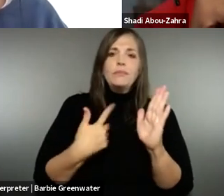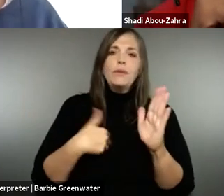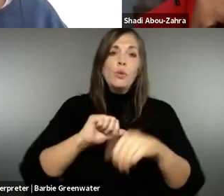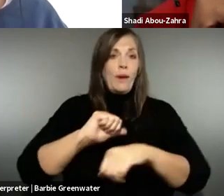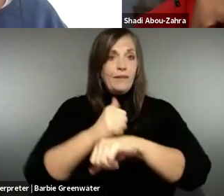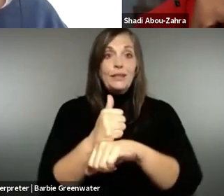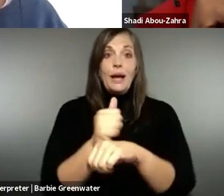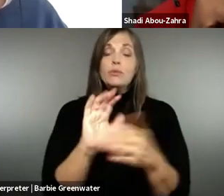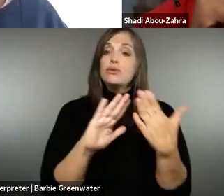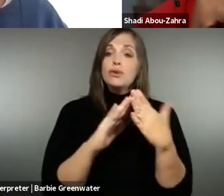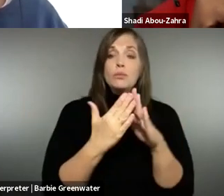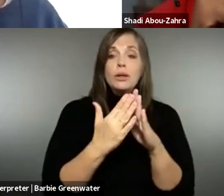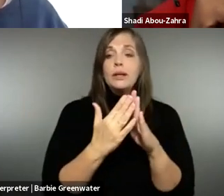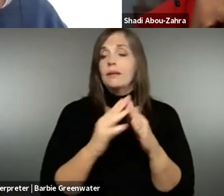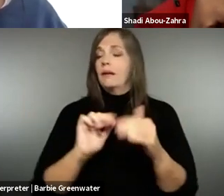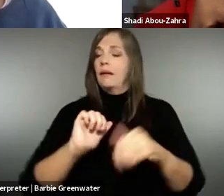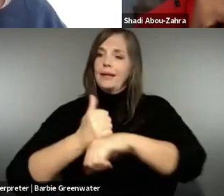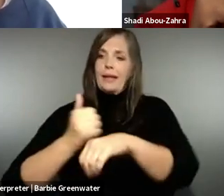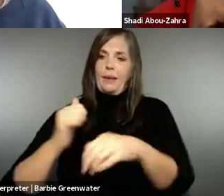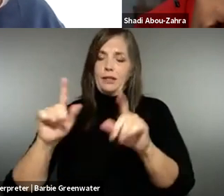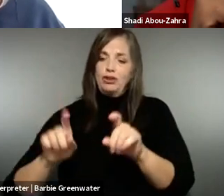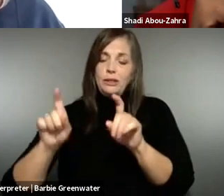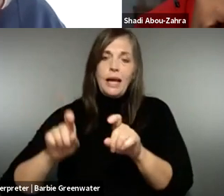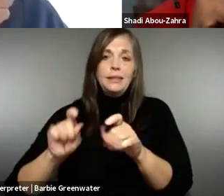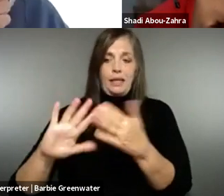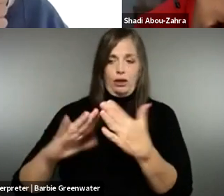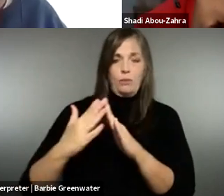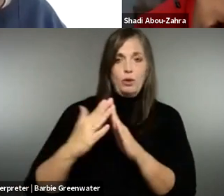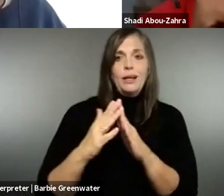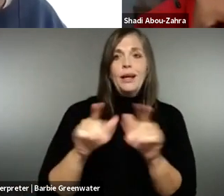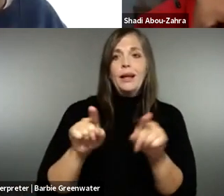and details of the rules. And we have established